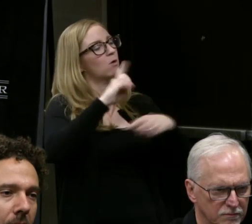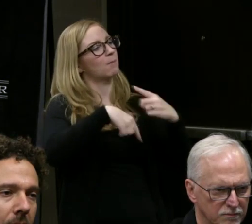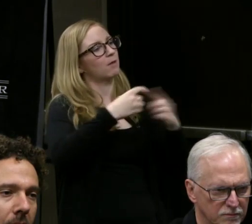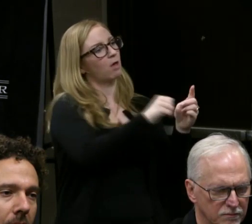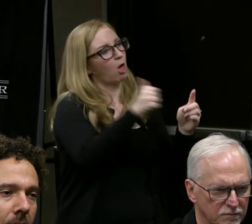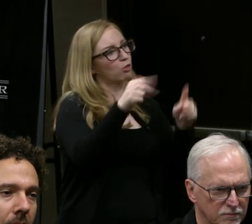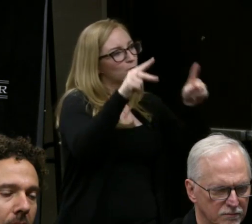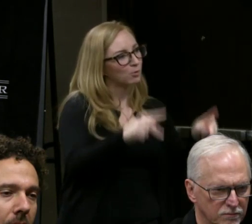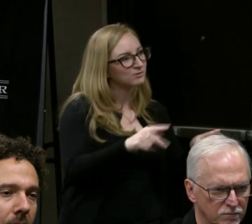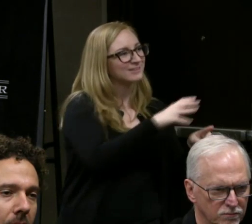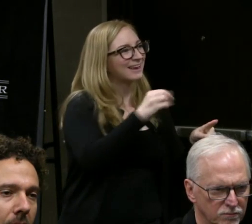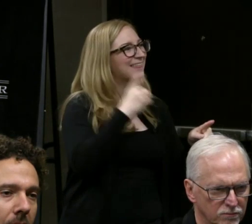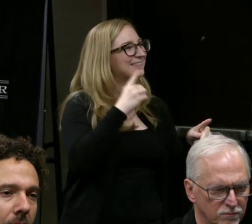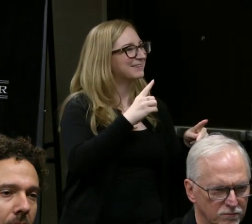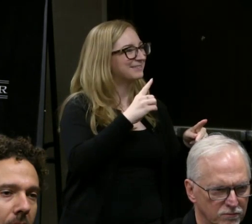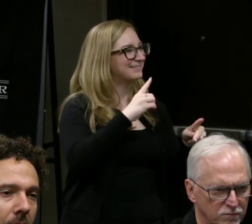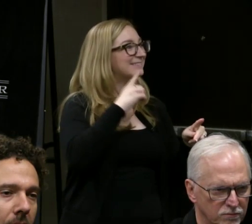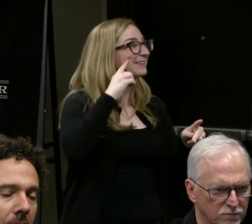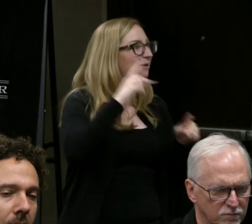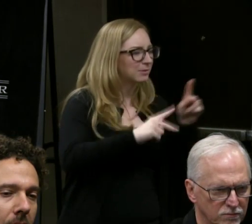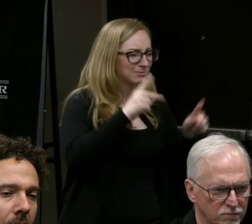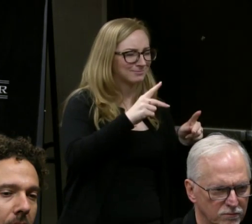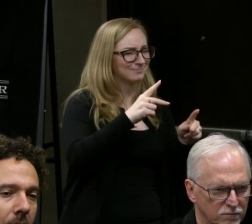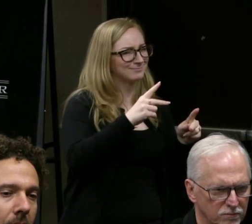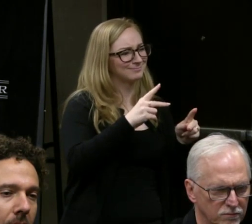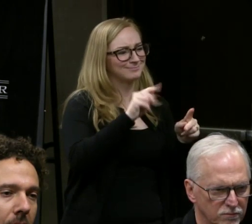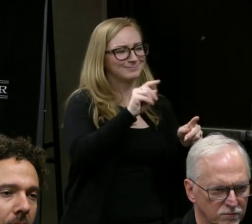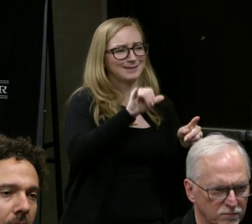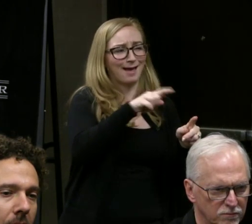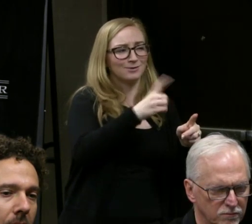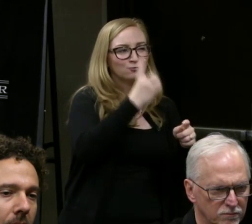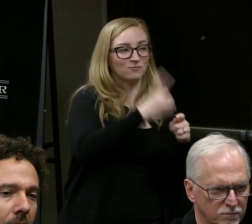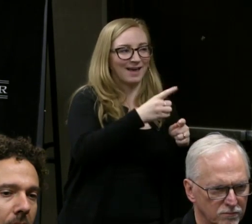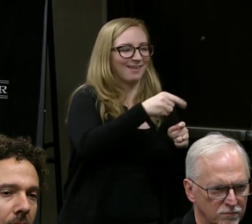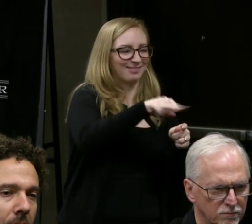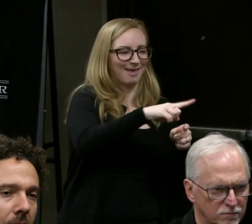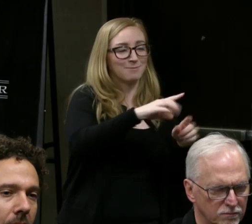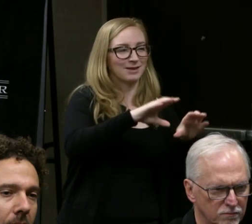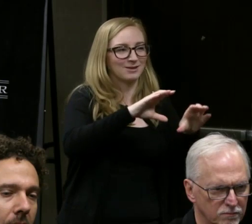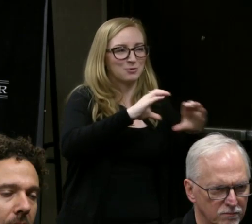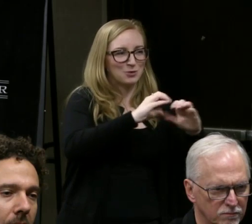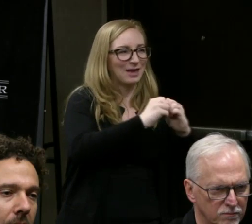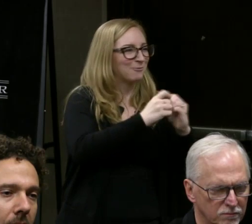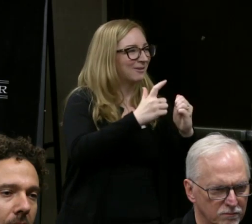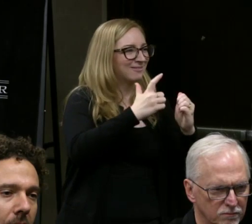Ty's right. Deaf people have been communicating within our culture for so long